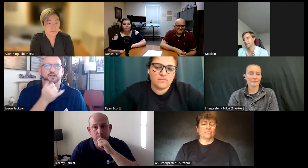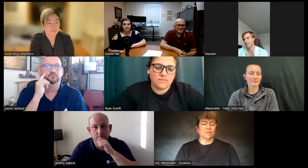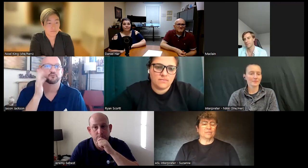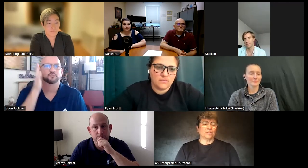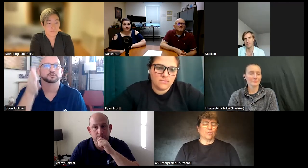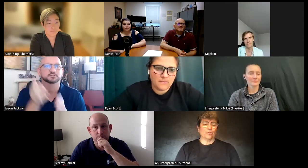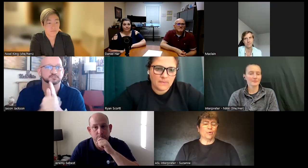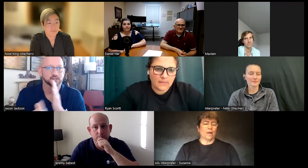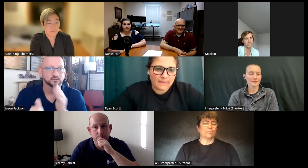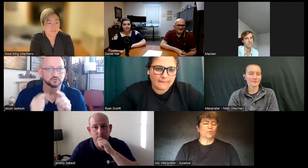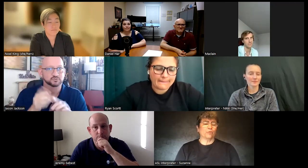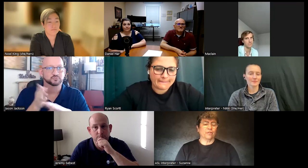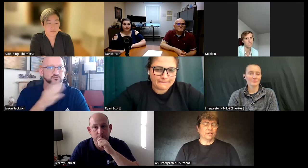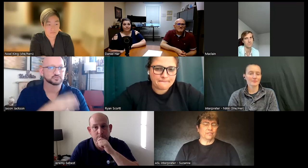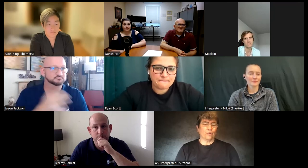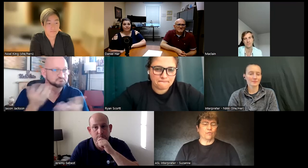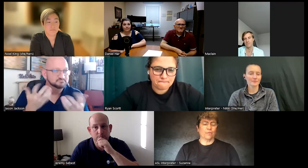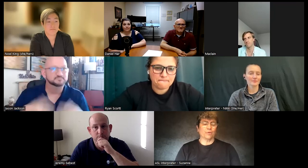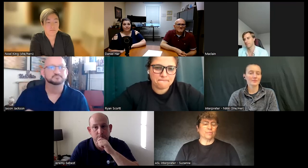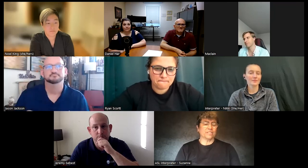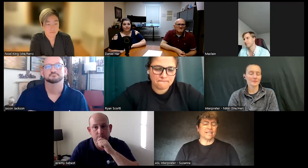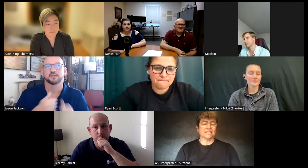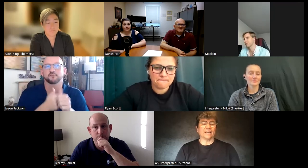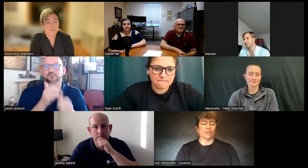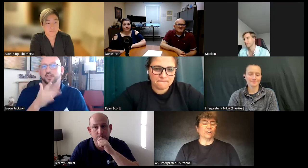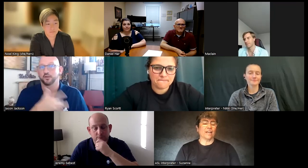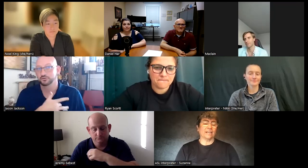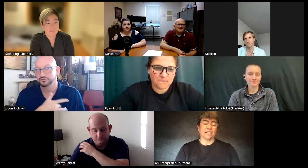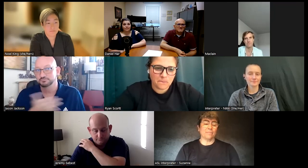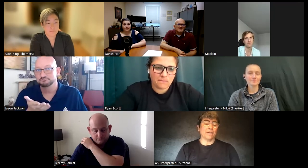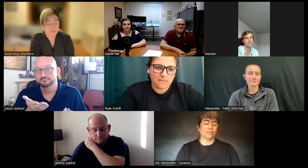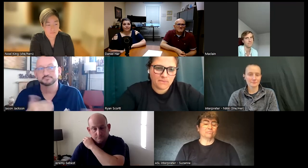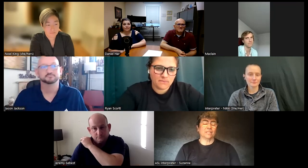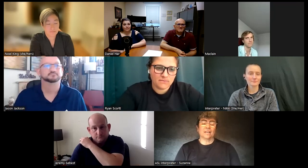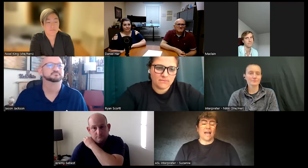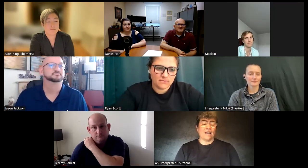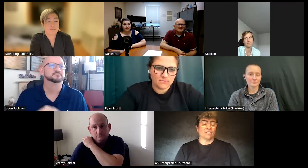um you know you improve from your mistakes and learn and get better have a